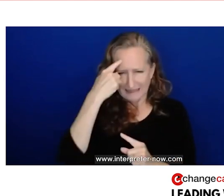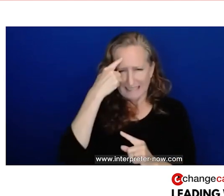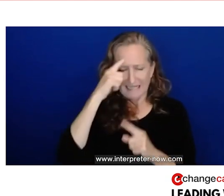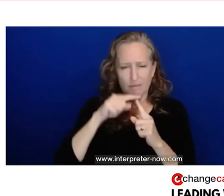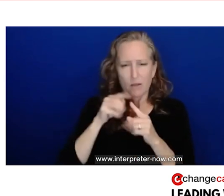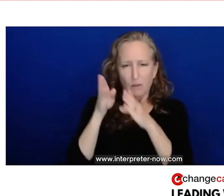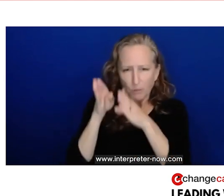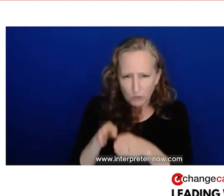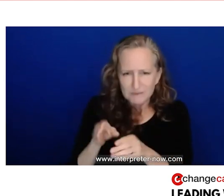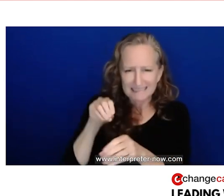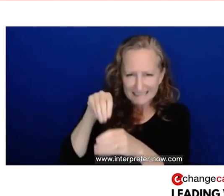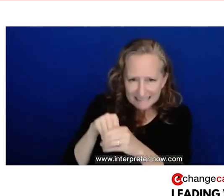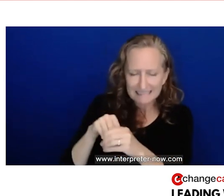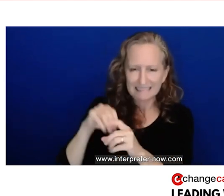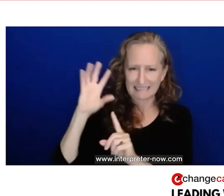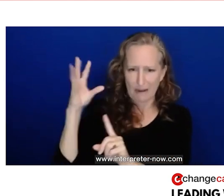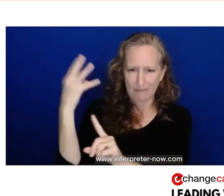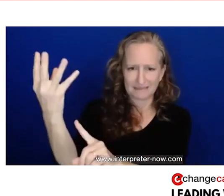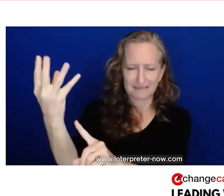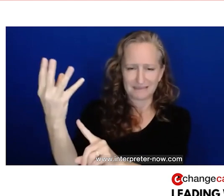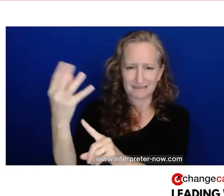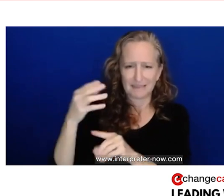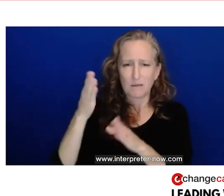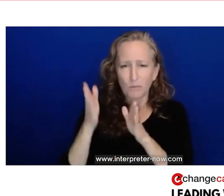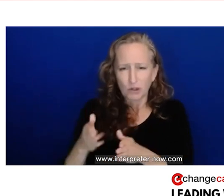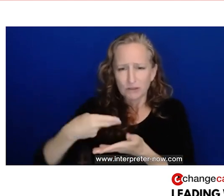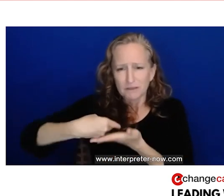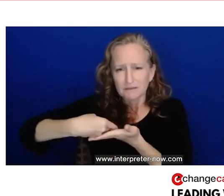compassion for the person driving that ambulance, and express compassion for the healthcare